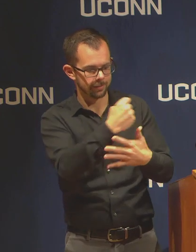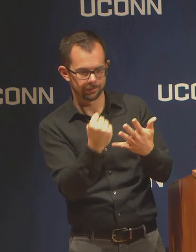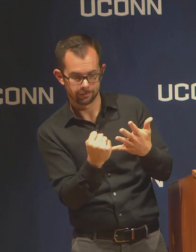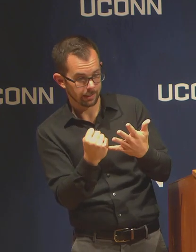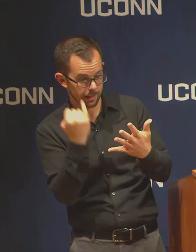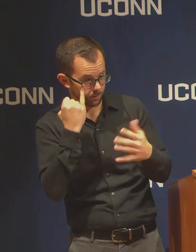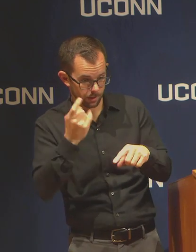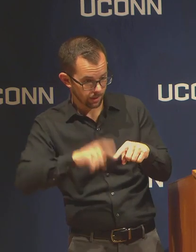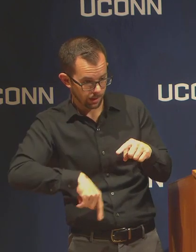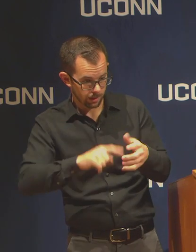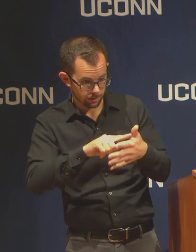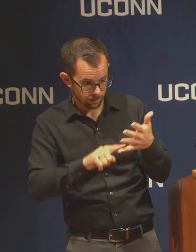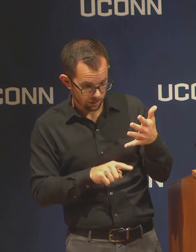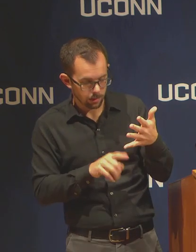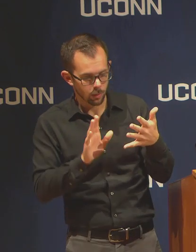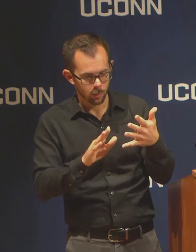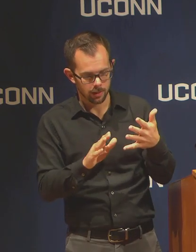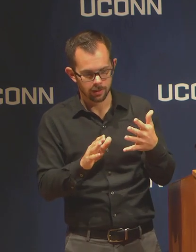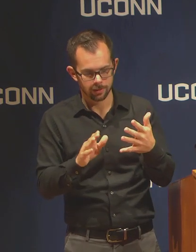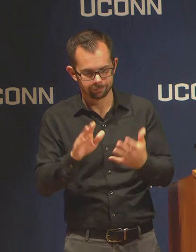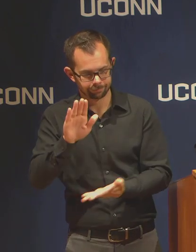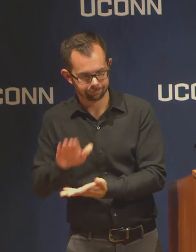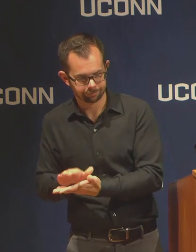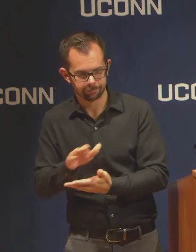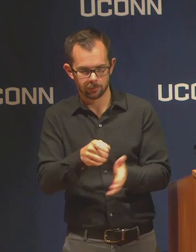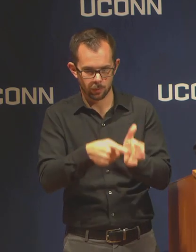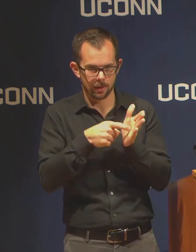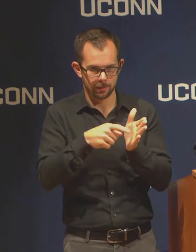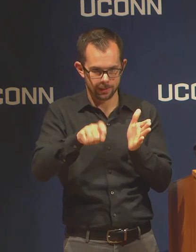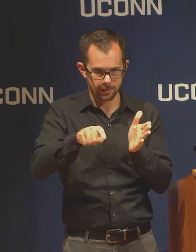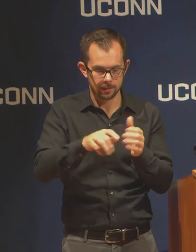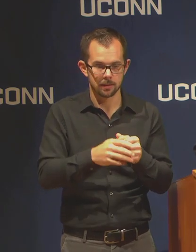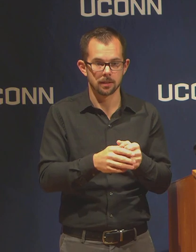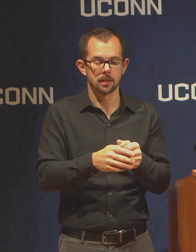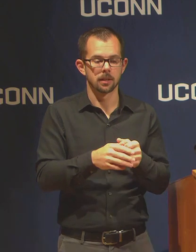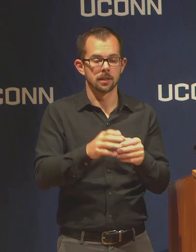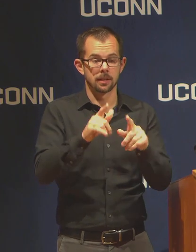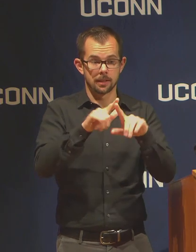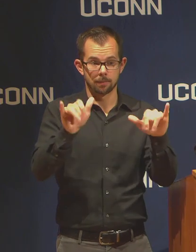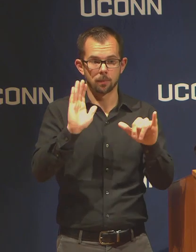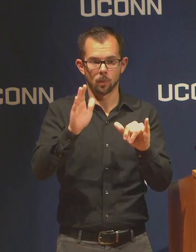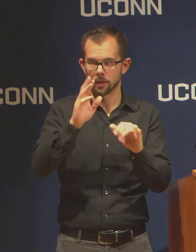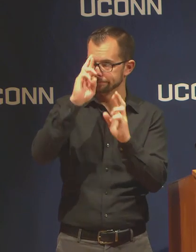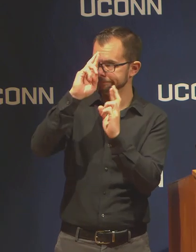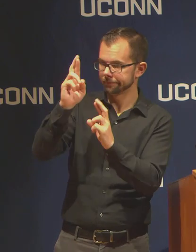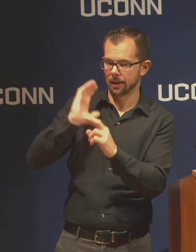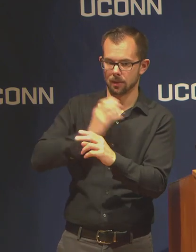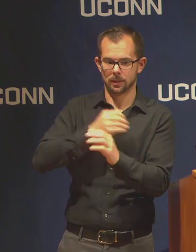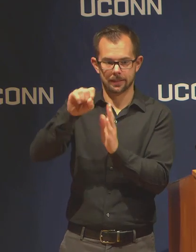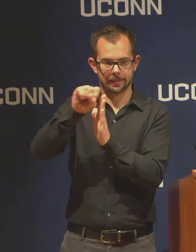we are going to be extremely respectful of state guidance for those people who have secondary contact